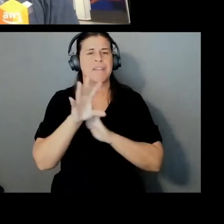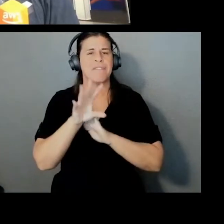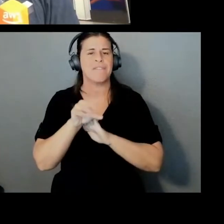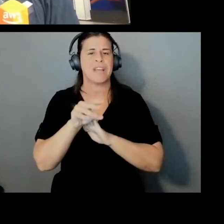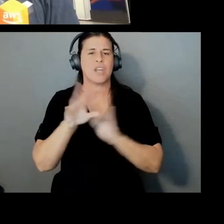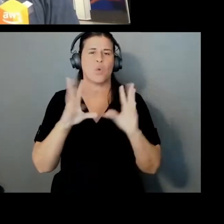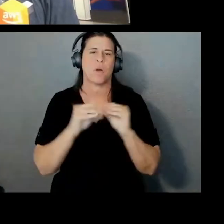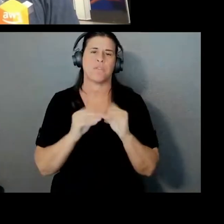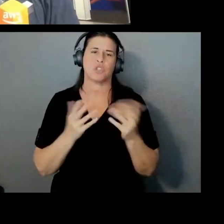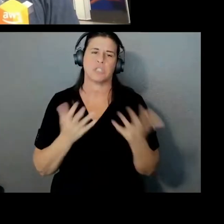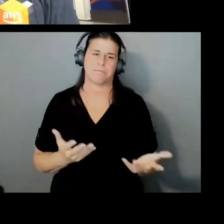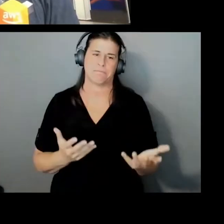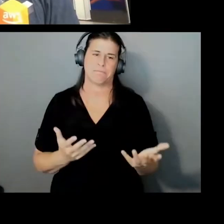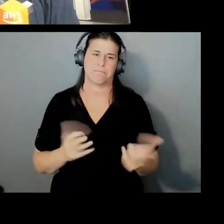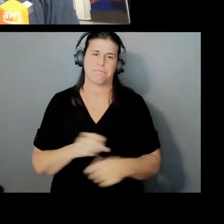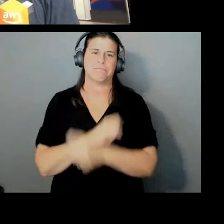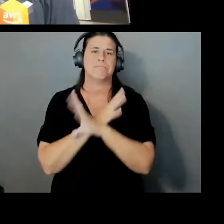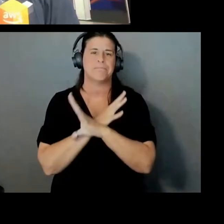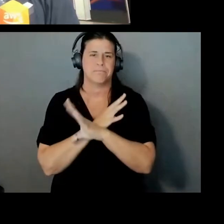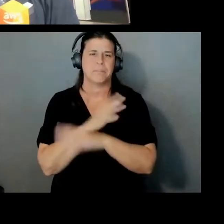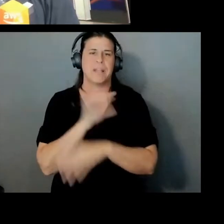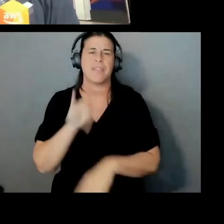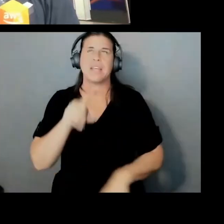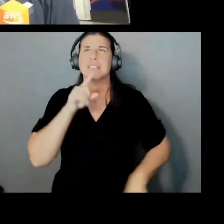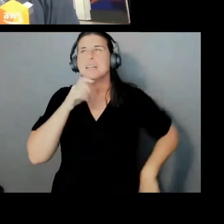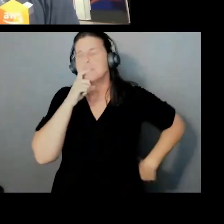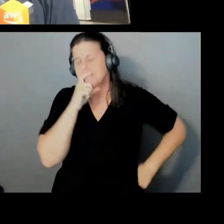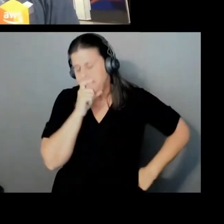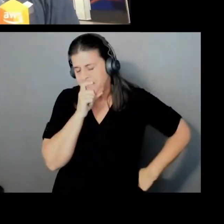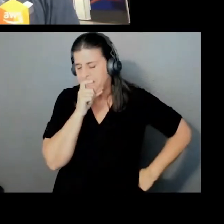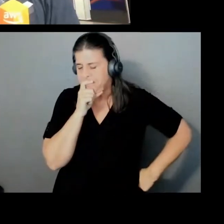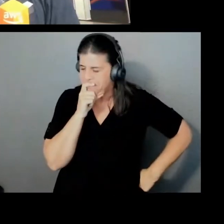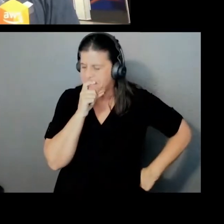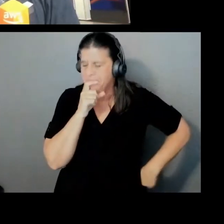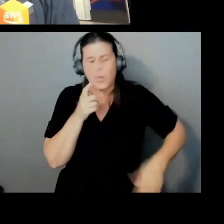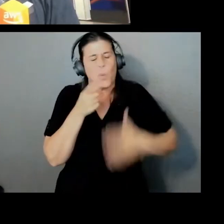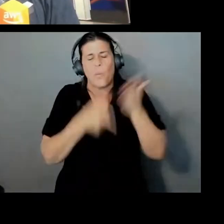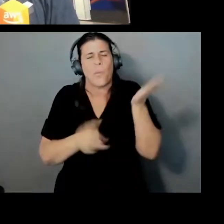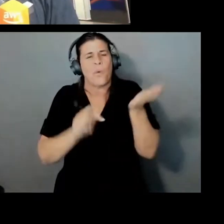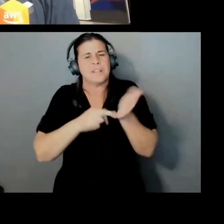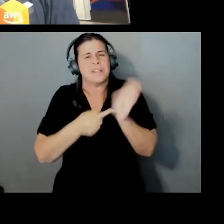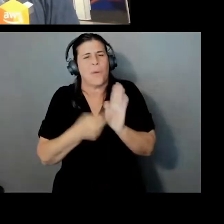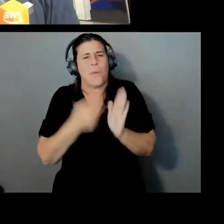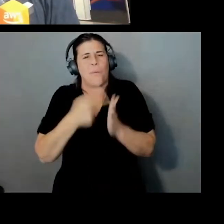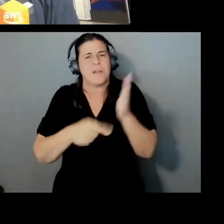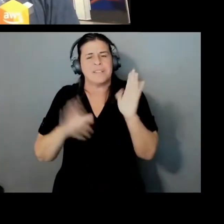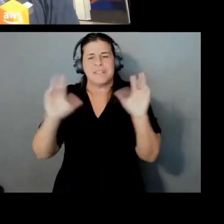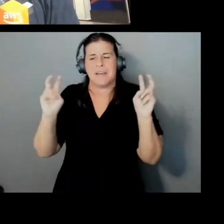(Joel stammering) What is that? What's the packet there? When you're generating a key,